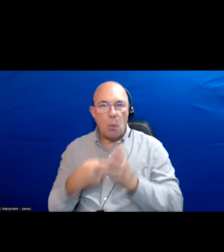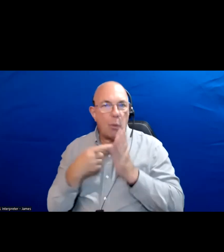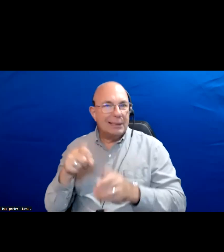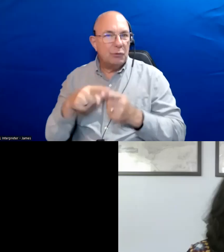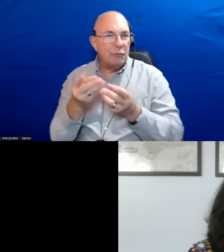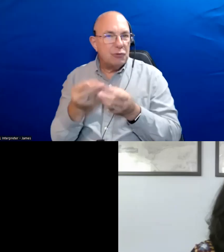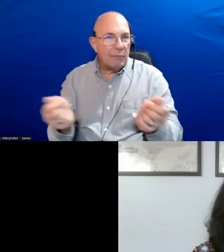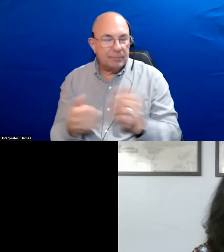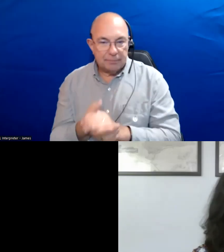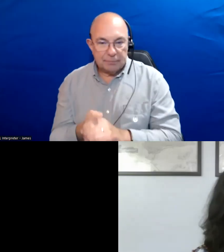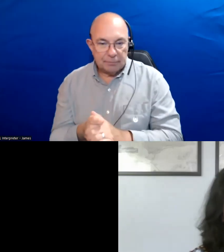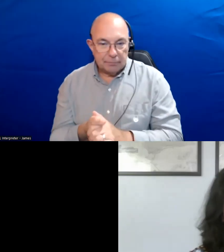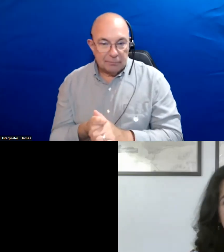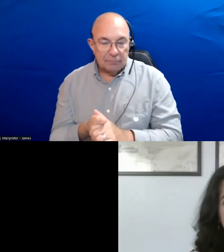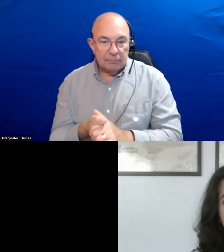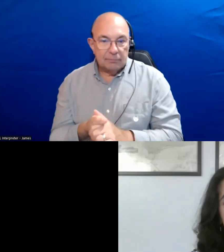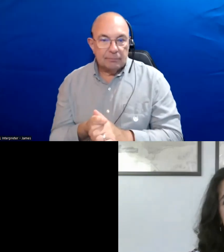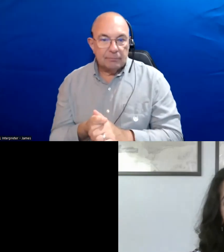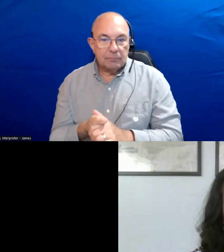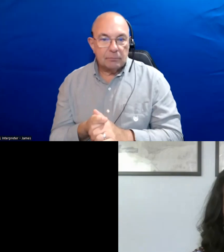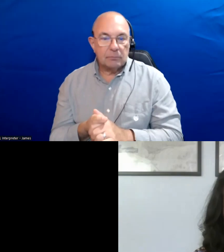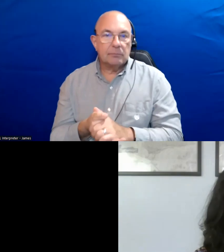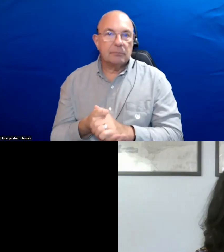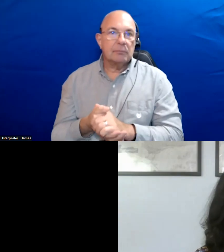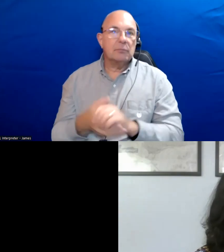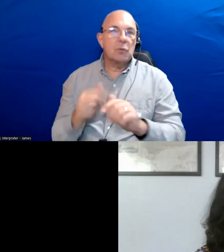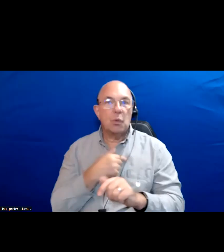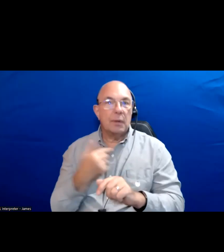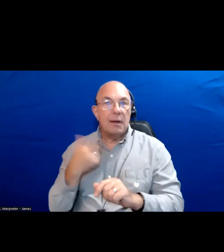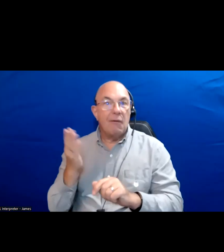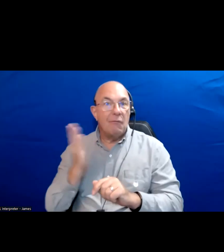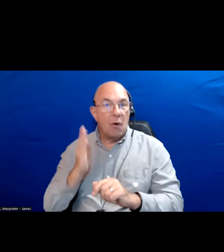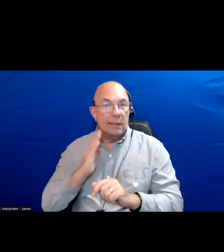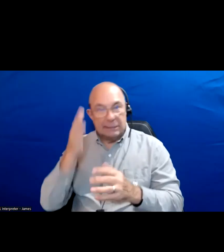We had to do this exercise very purposefully when we were deciding what platform